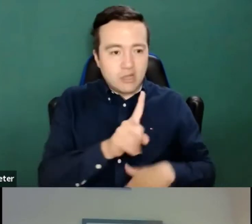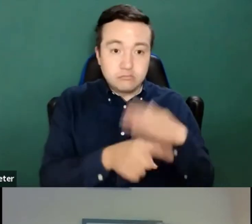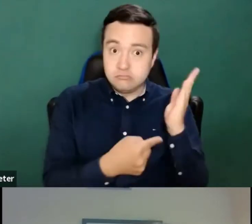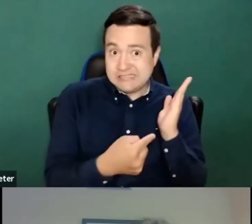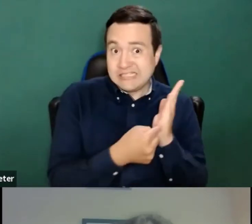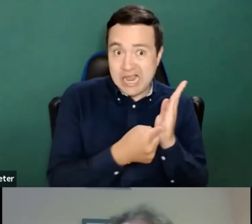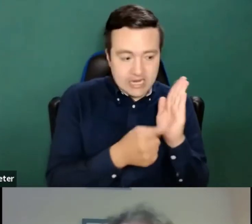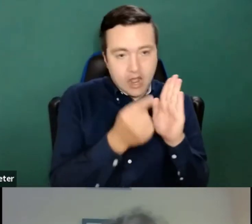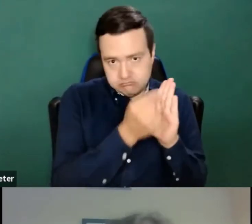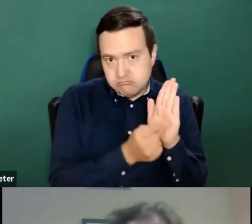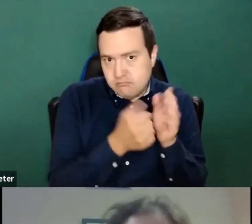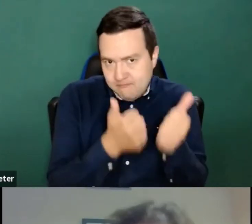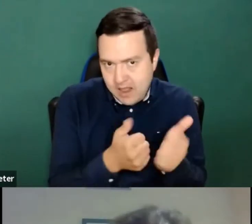No way, not me that EBU.